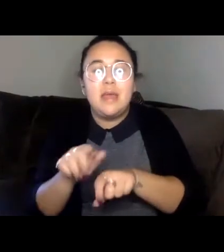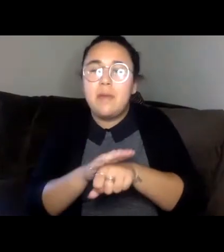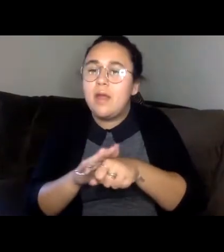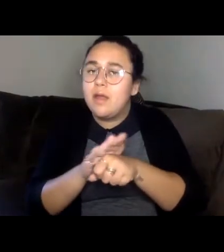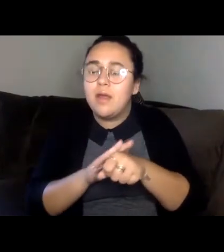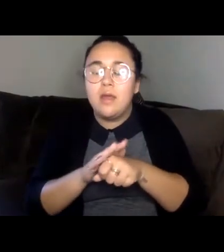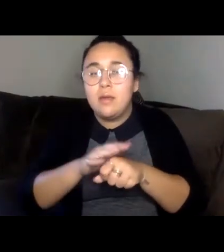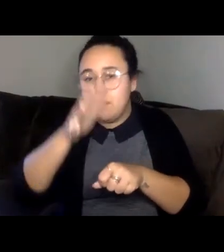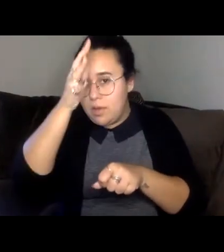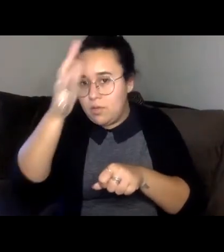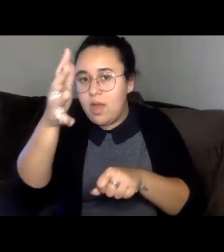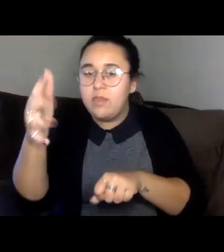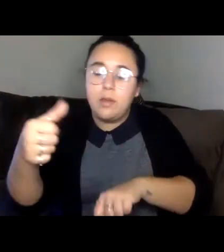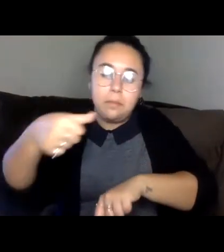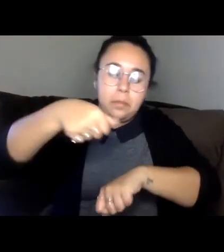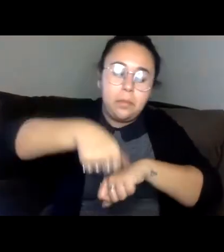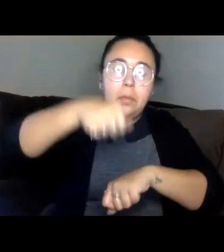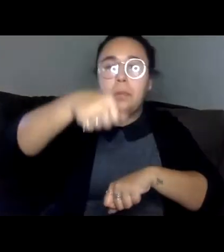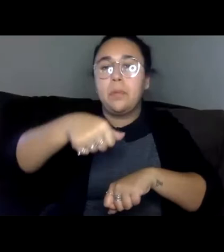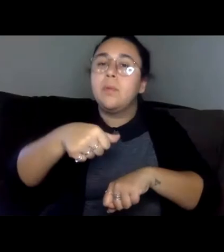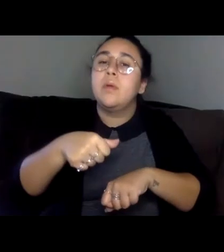foot before he was cremated.